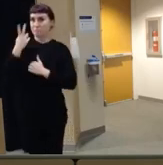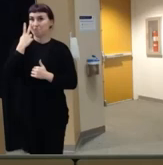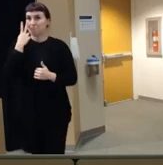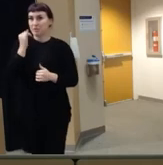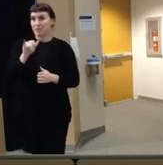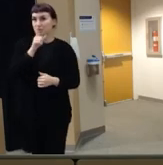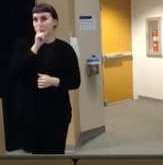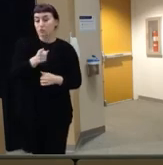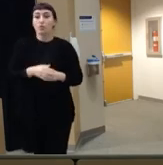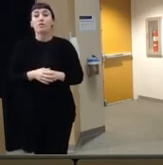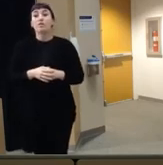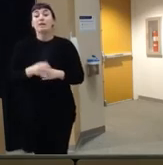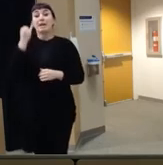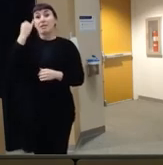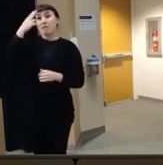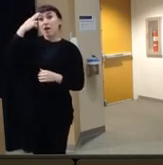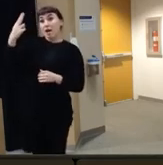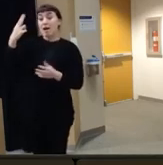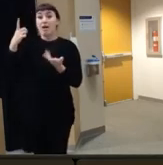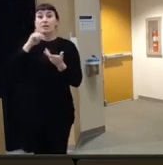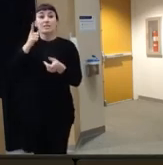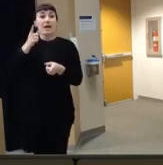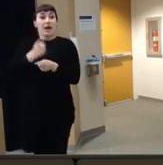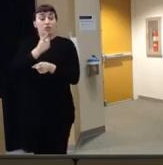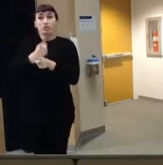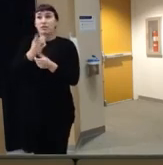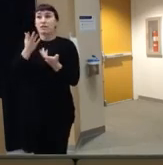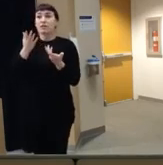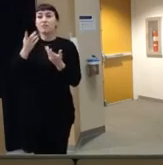and then if this hypothesis is potentially accurate are there I guess lessons to be